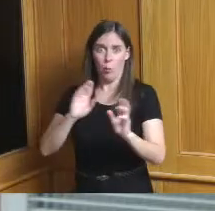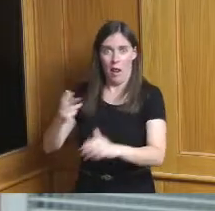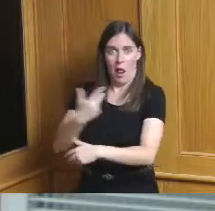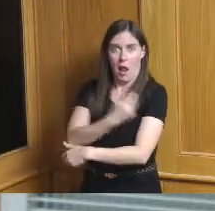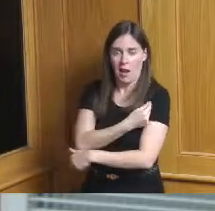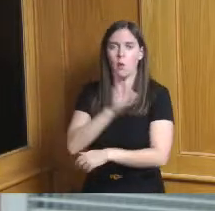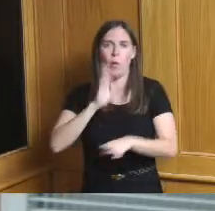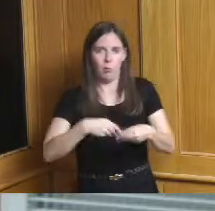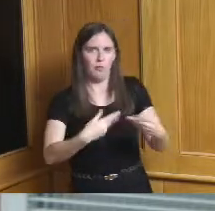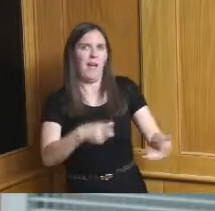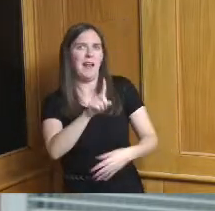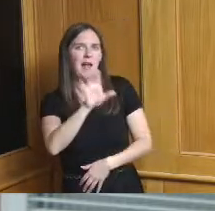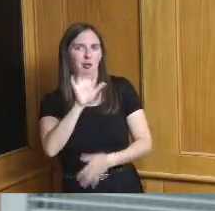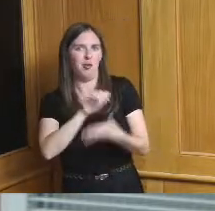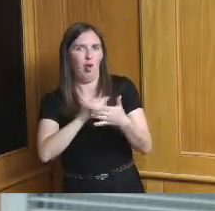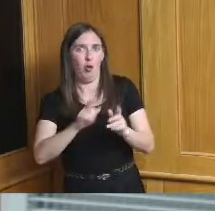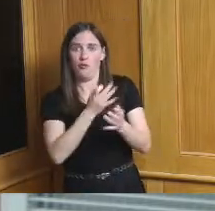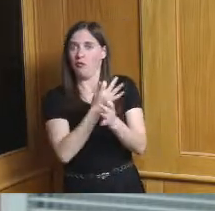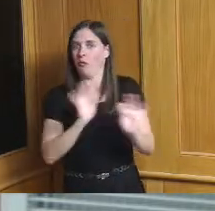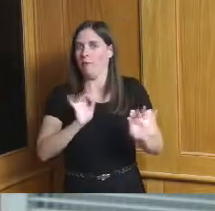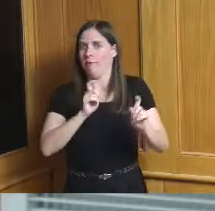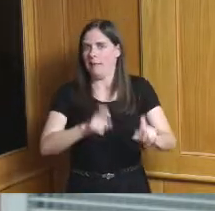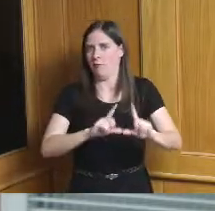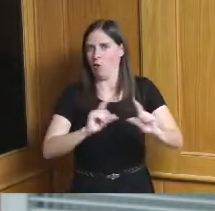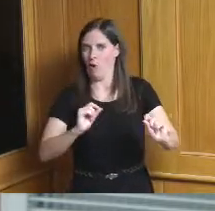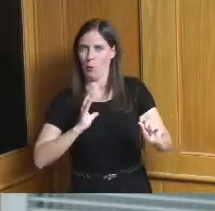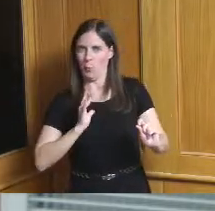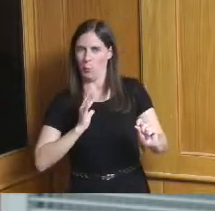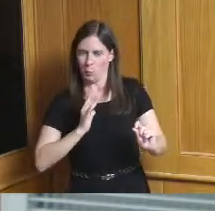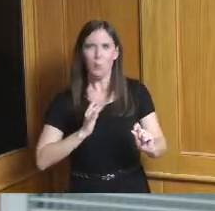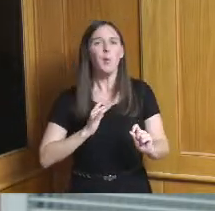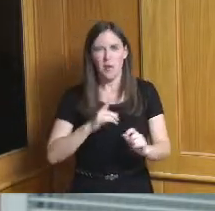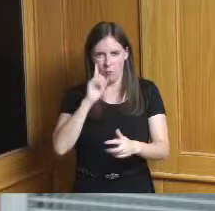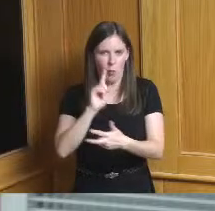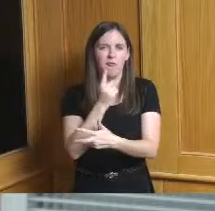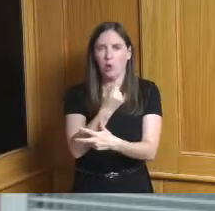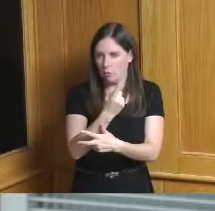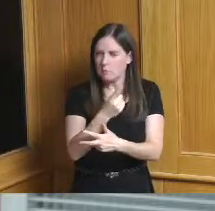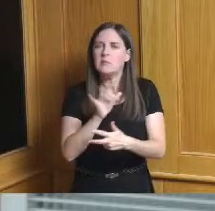we providing those gift cards but they're still available there's plenty of visa 100 gift cards